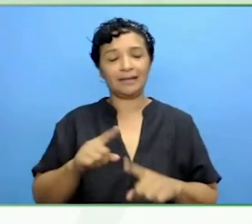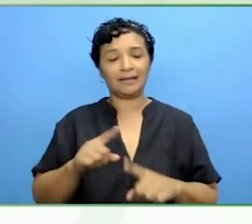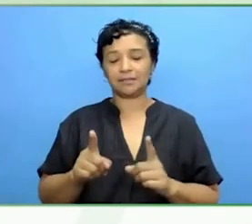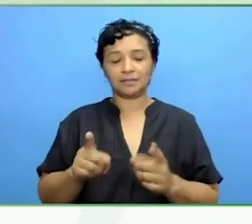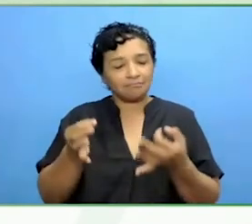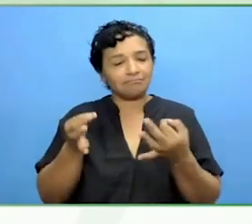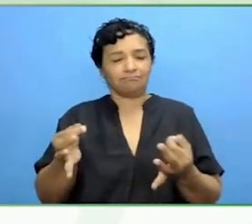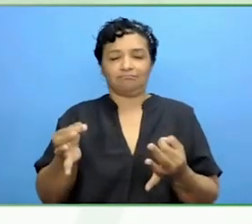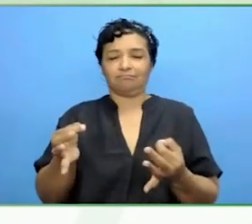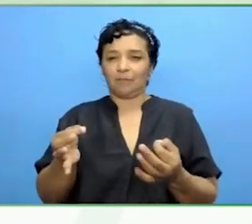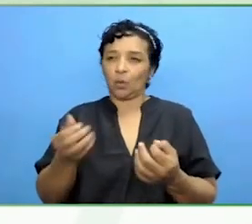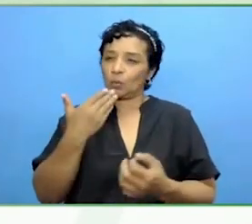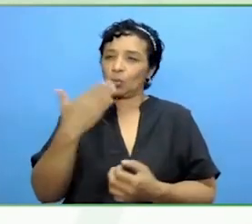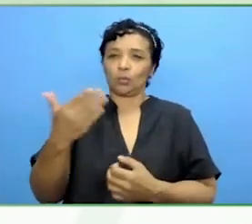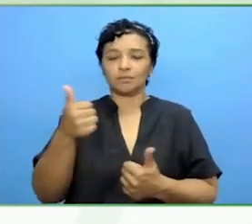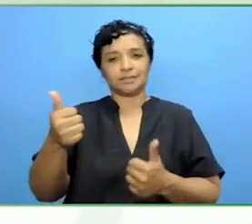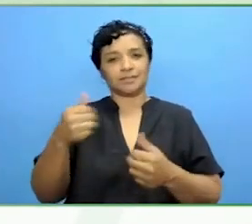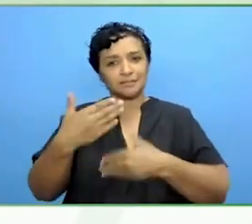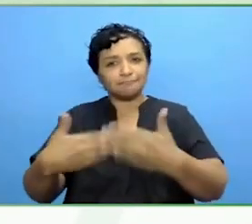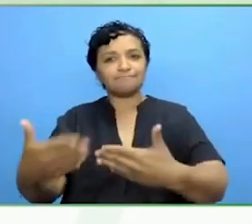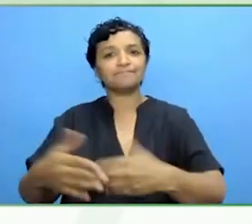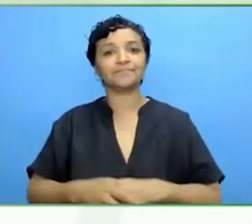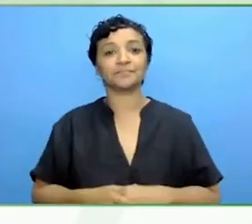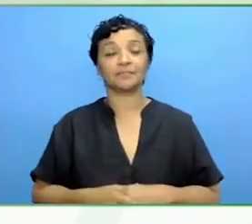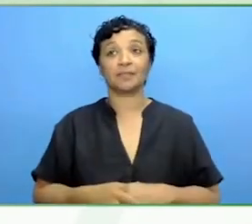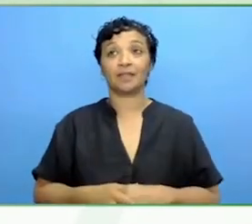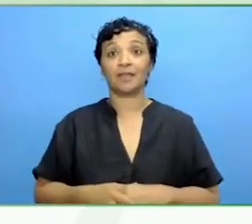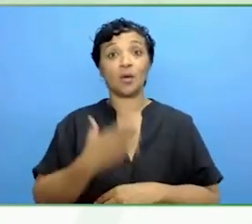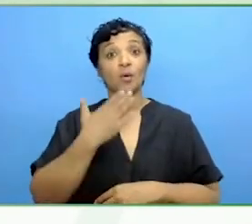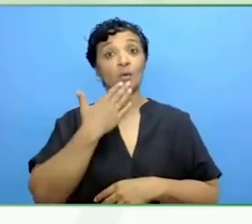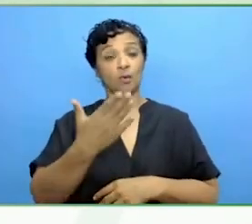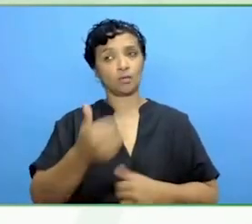Great leaders are great leaders because they have had great leaders.